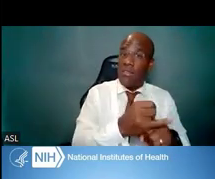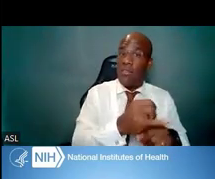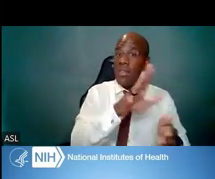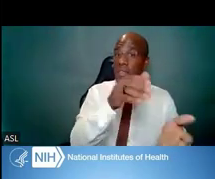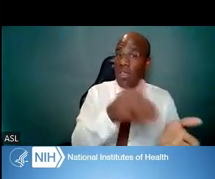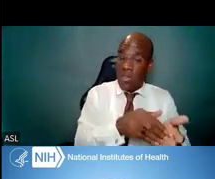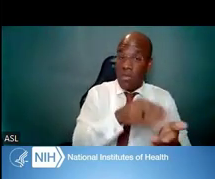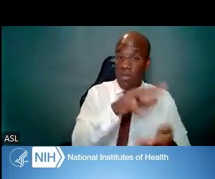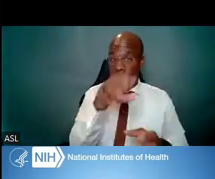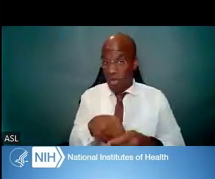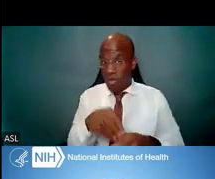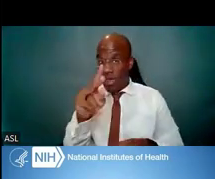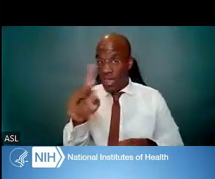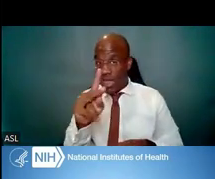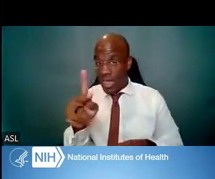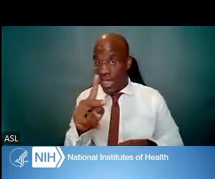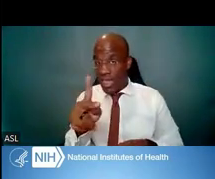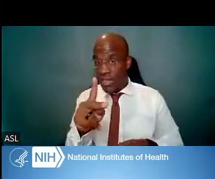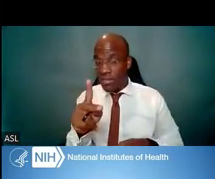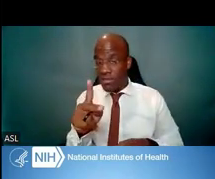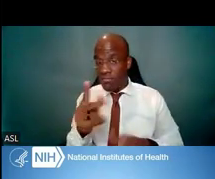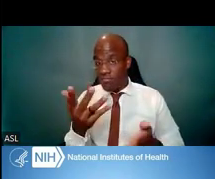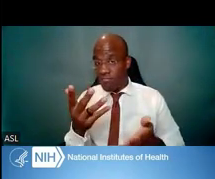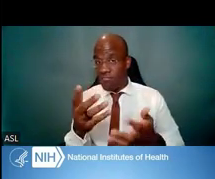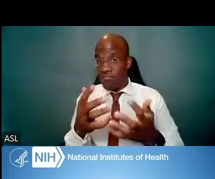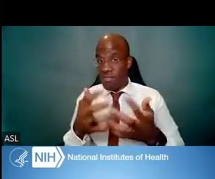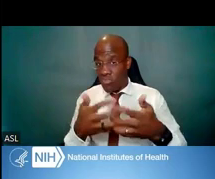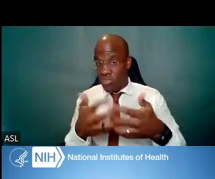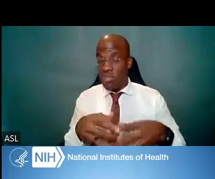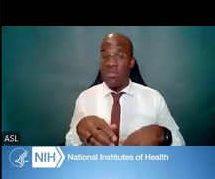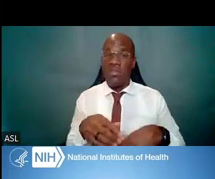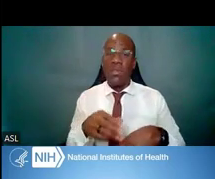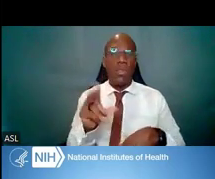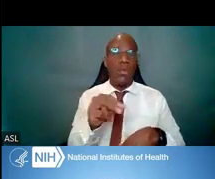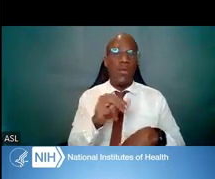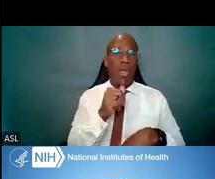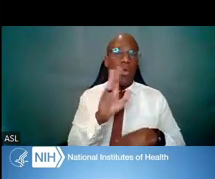So as we've already said many, many times today already,